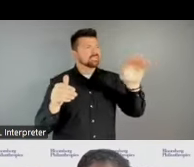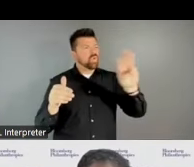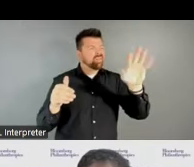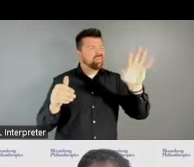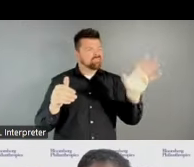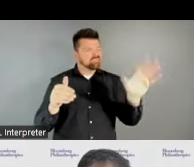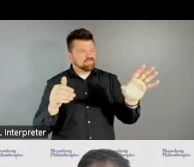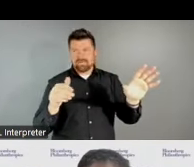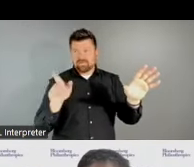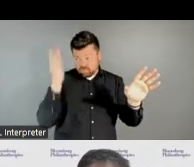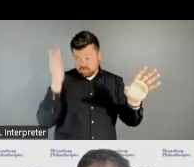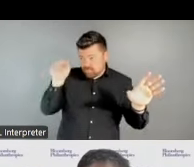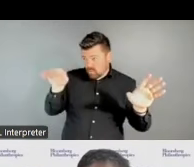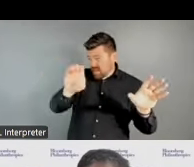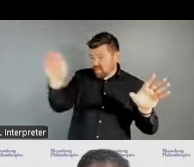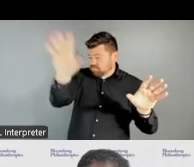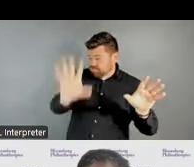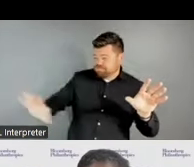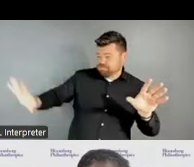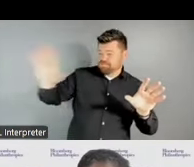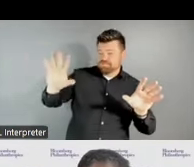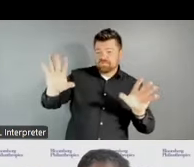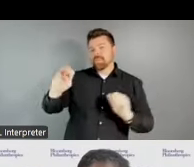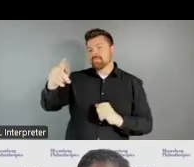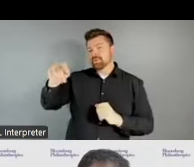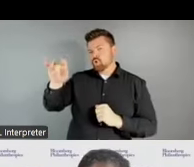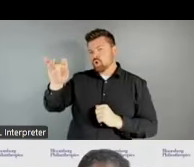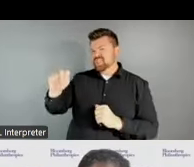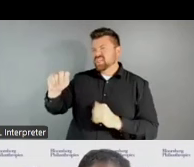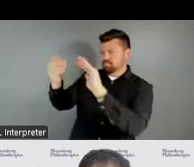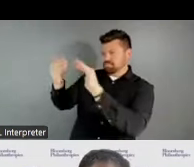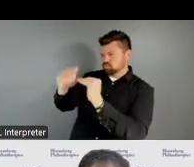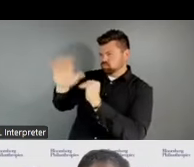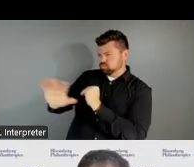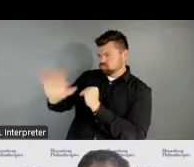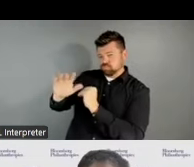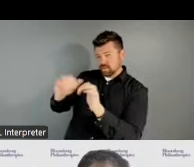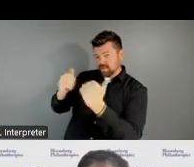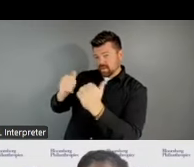major metropolitan areas, which not surprisingly is consistent with population distributions in